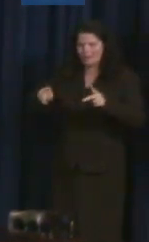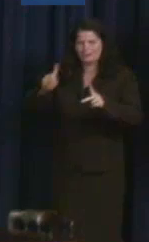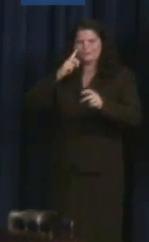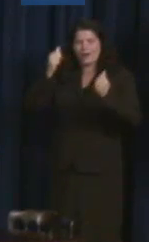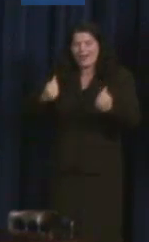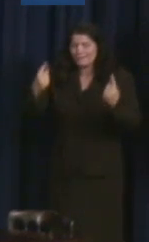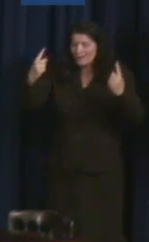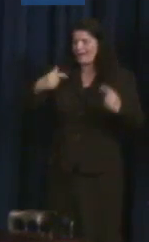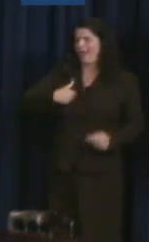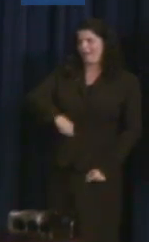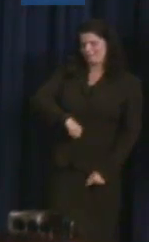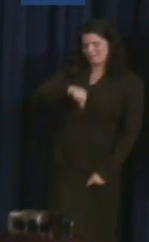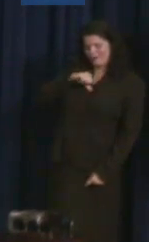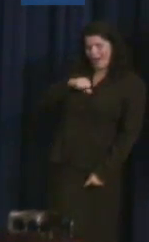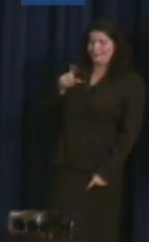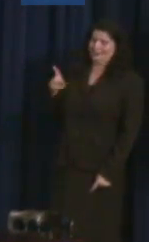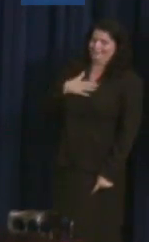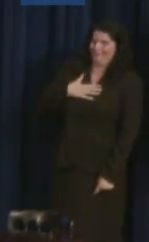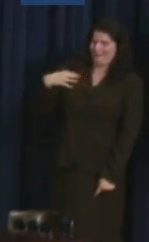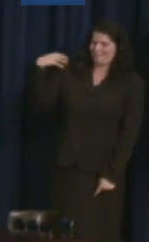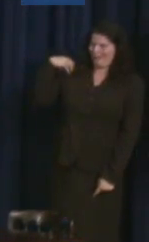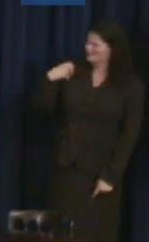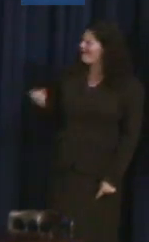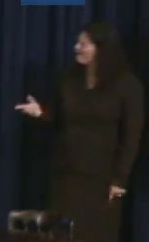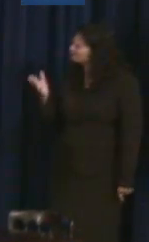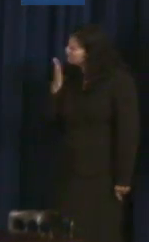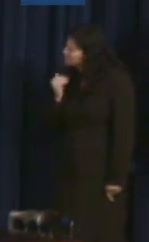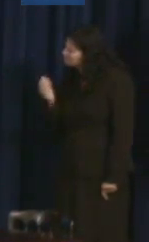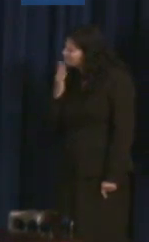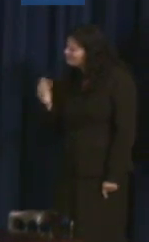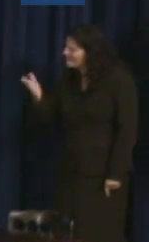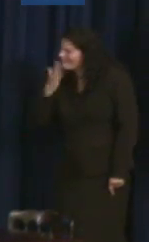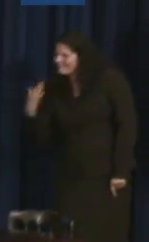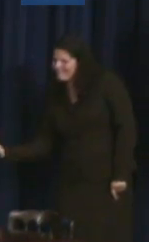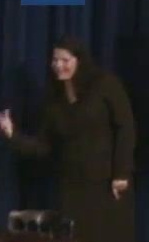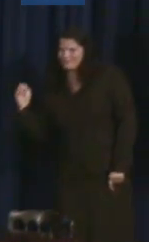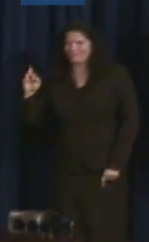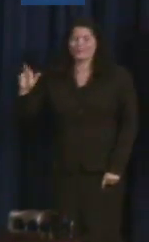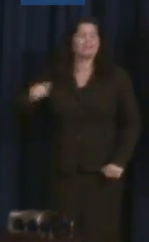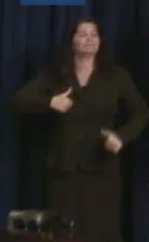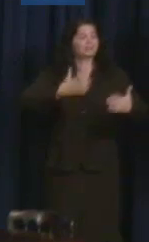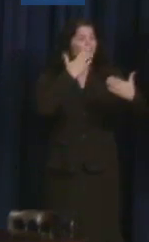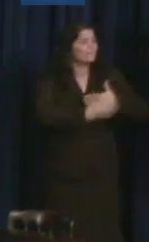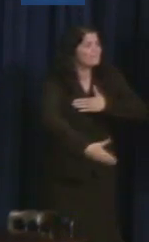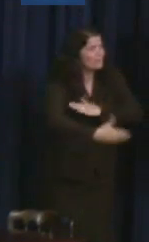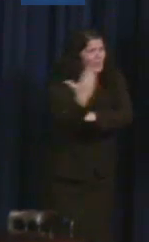Valerie Jarrett: That was really sweet. Thank you, Maria. Good morning everyone. Multiple Speakers: Good morning.